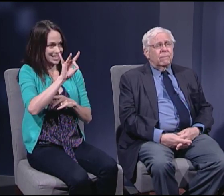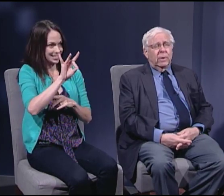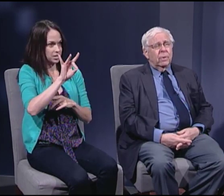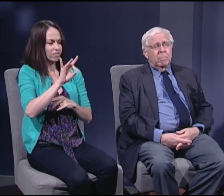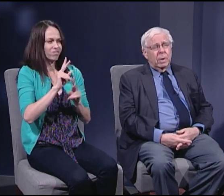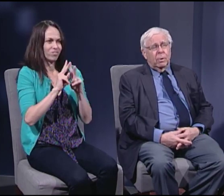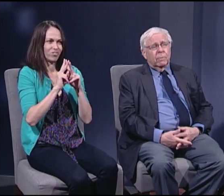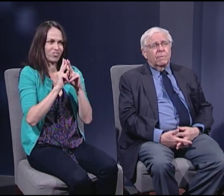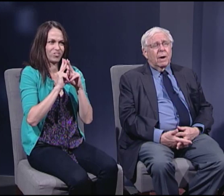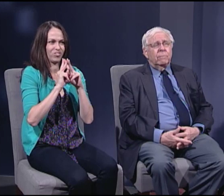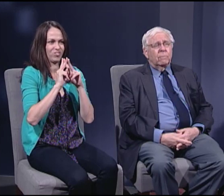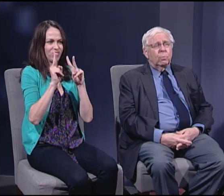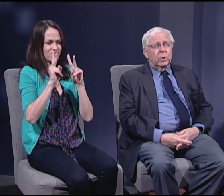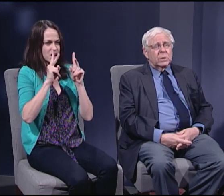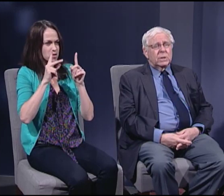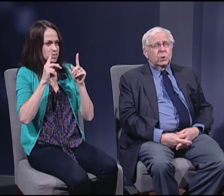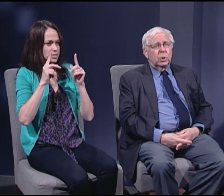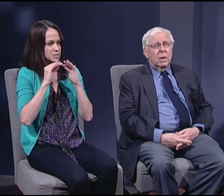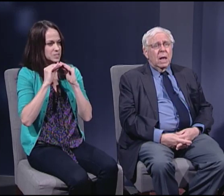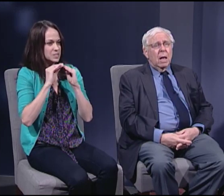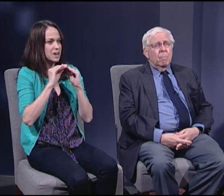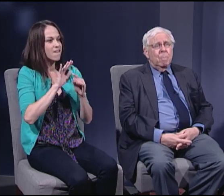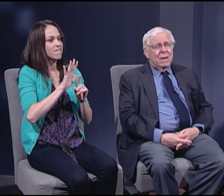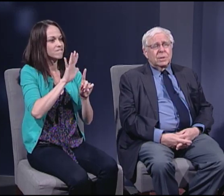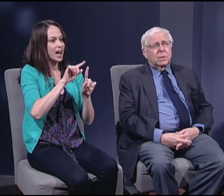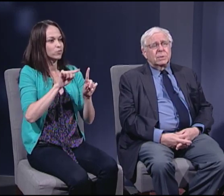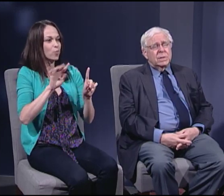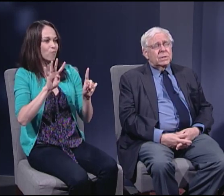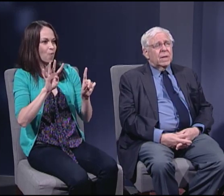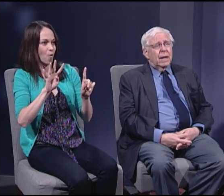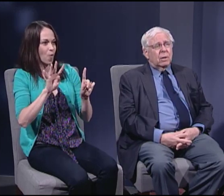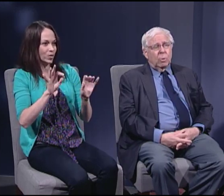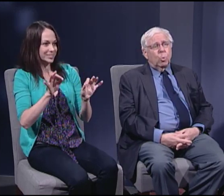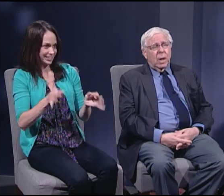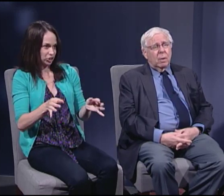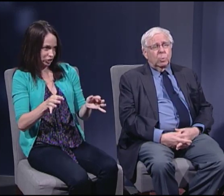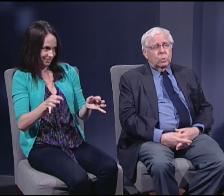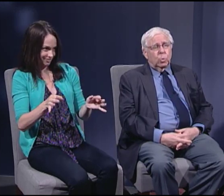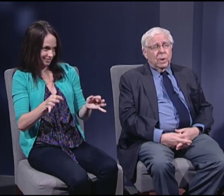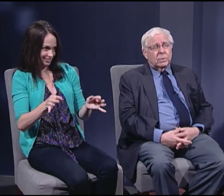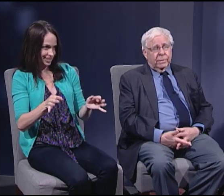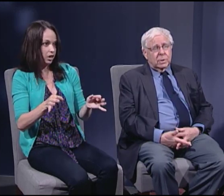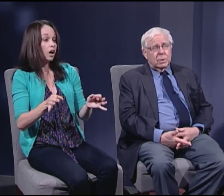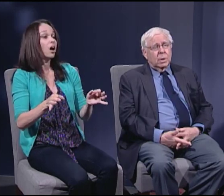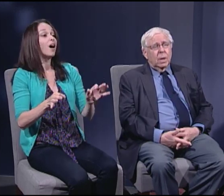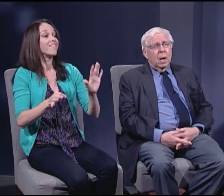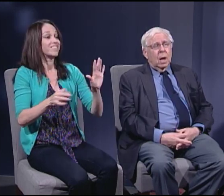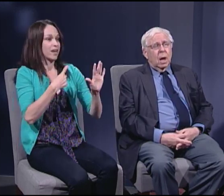very bitter five to-four decision basically said that the preamble was irrelevant,